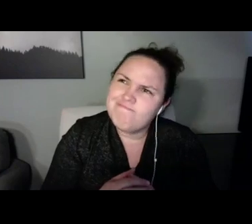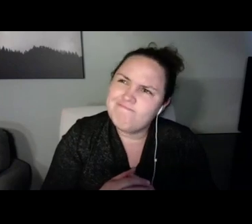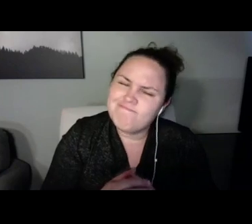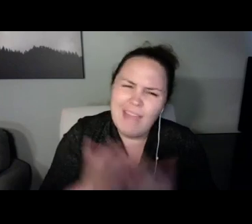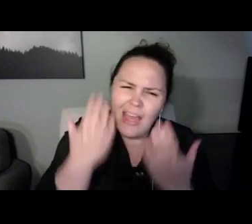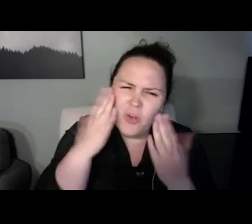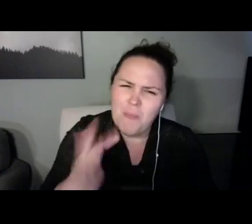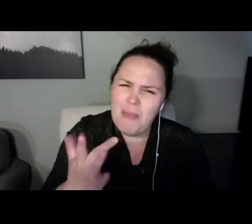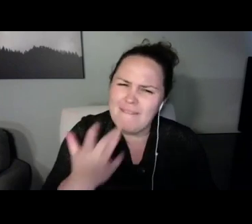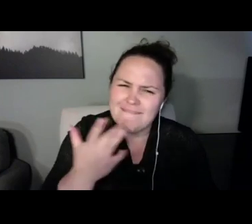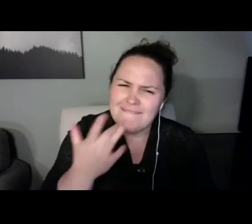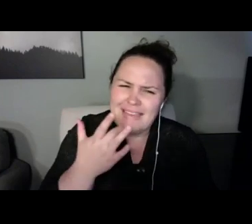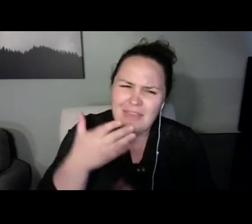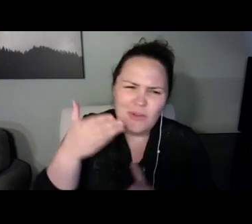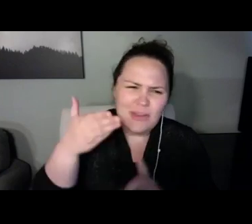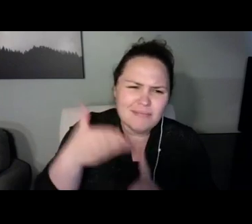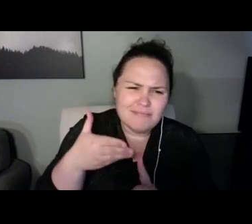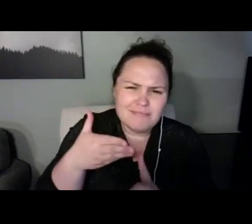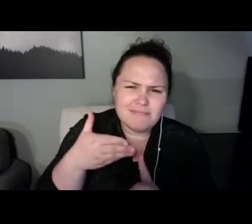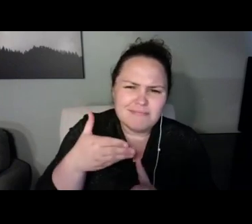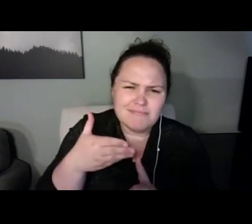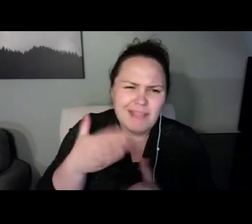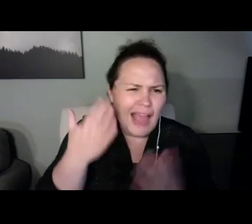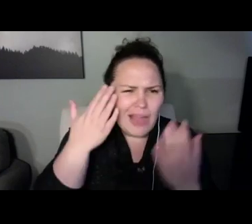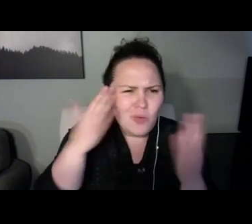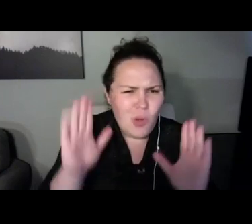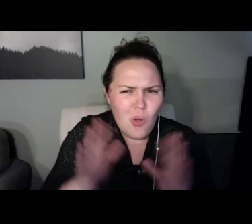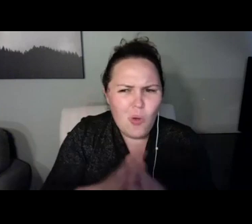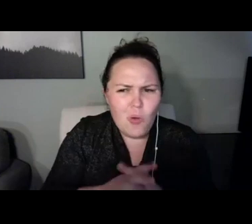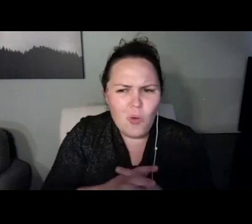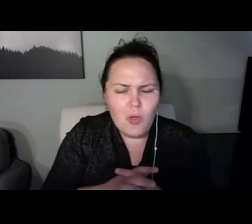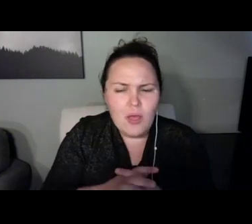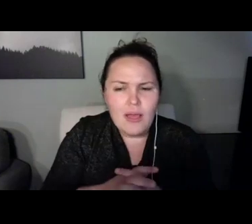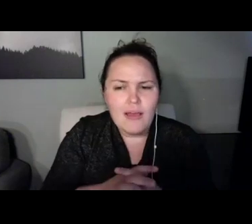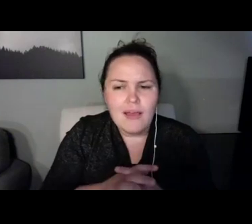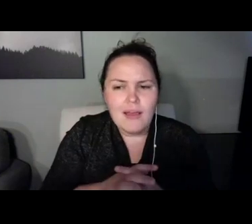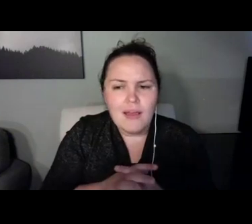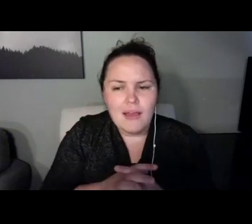I mean, she's just a really different person with confidence.